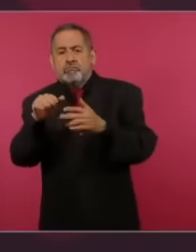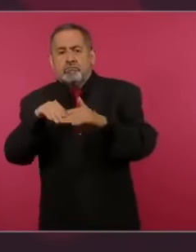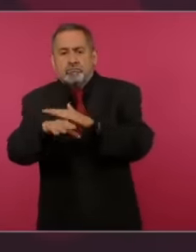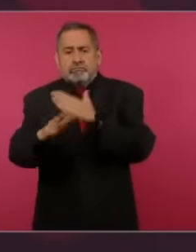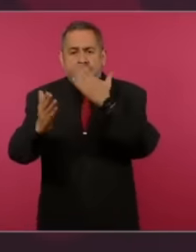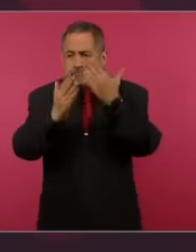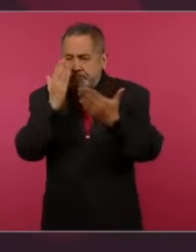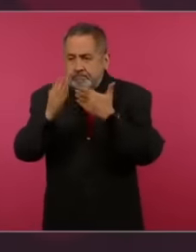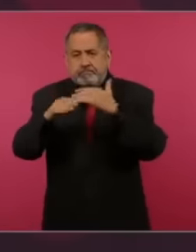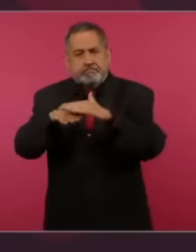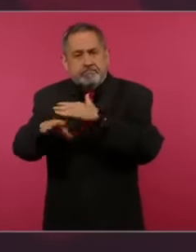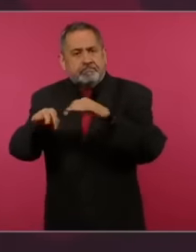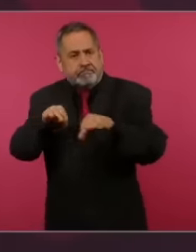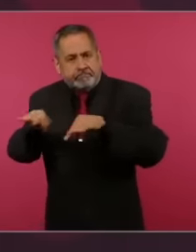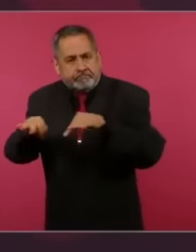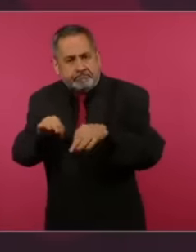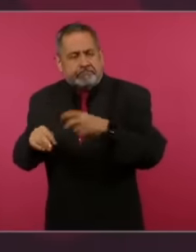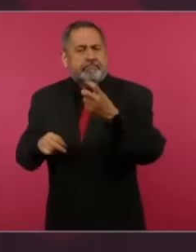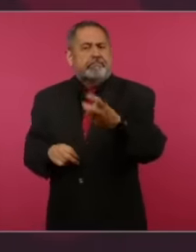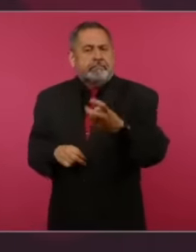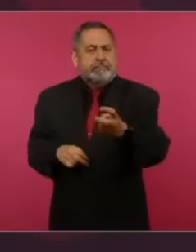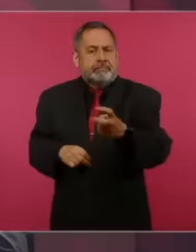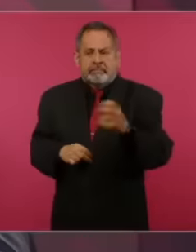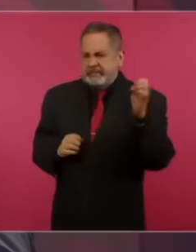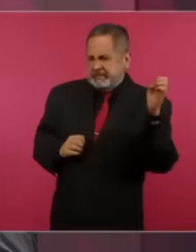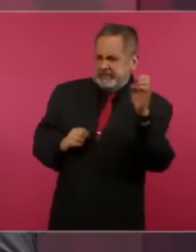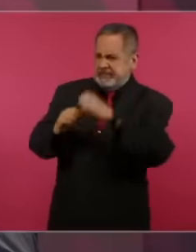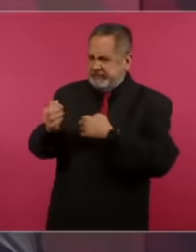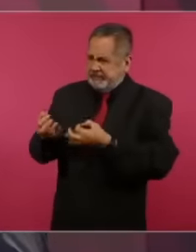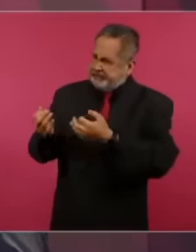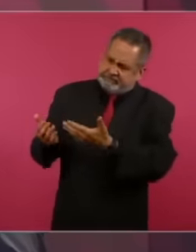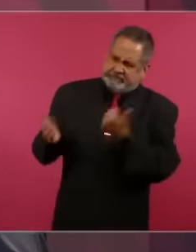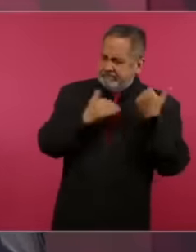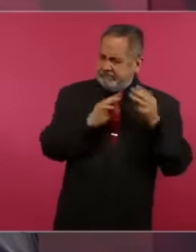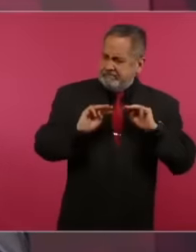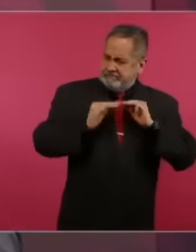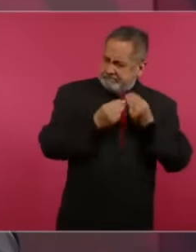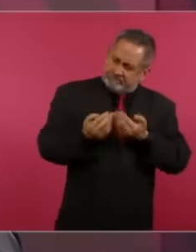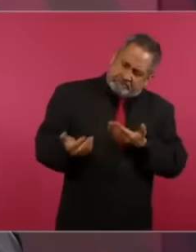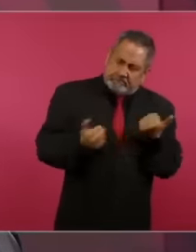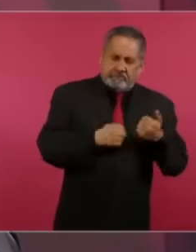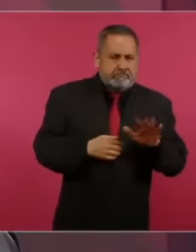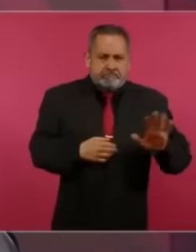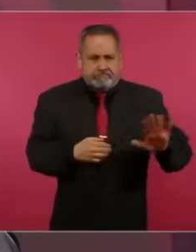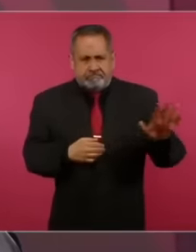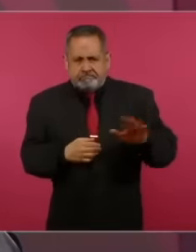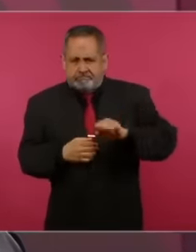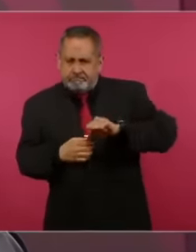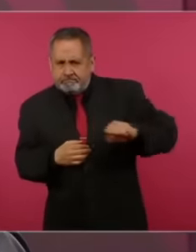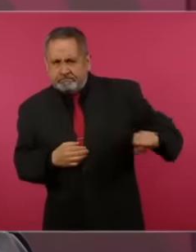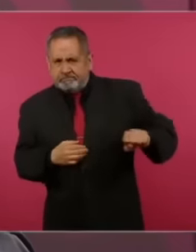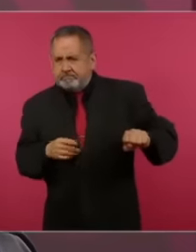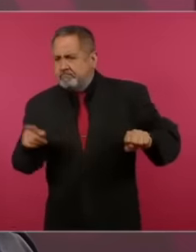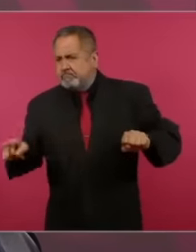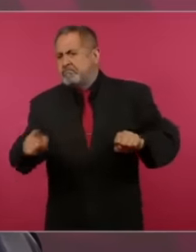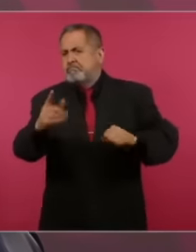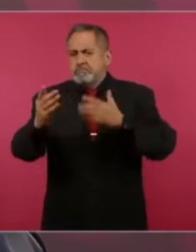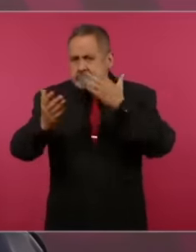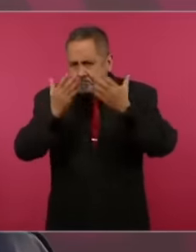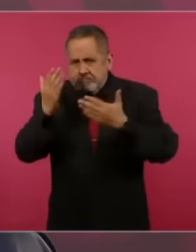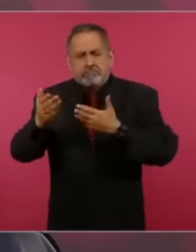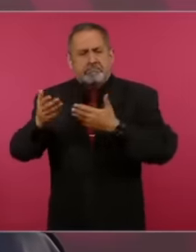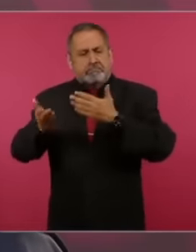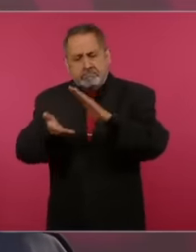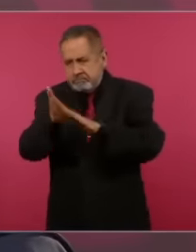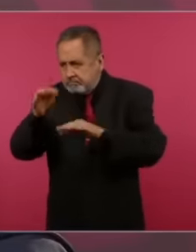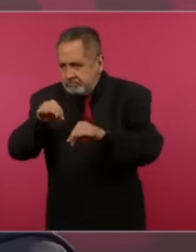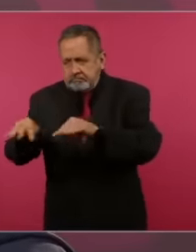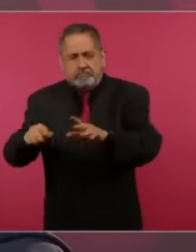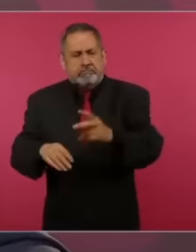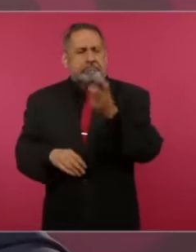work so that they are not hooked so that they are not taken away. And that is a task that requires